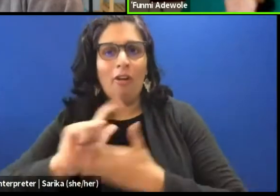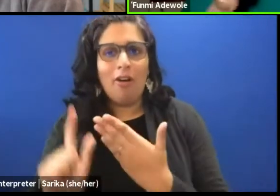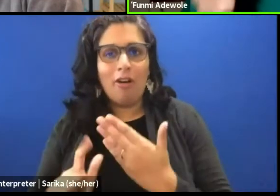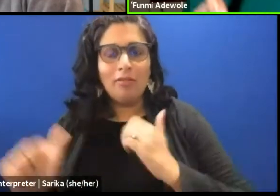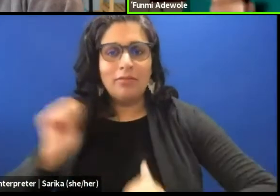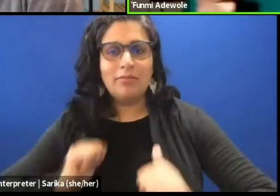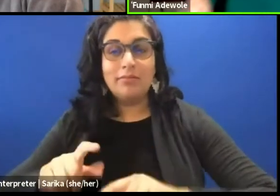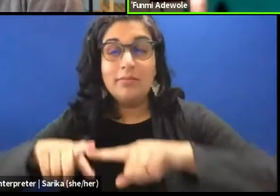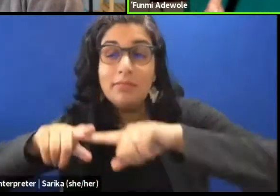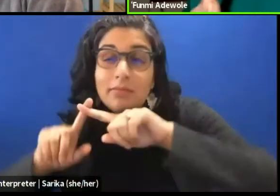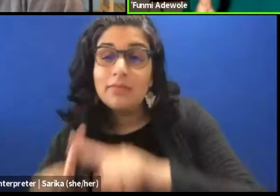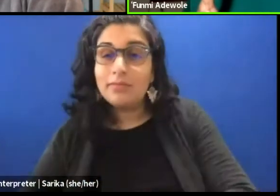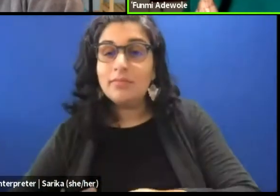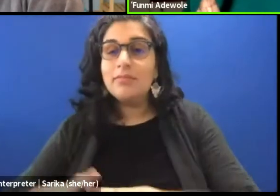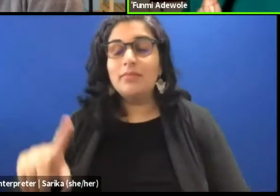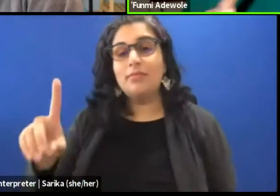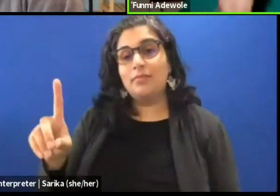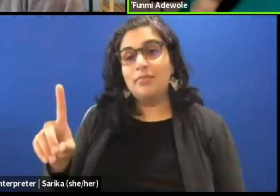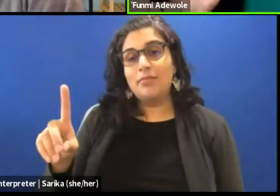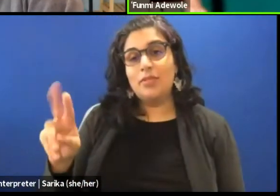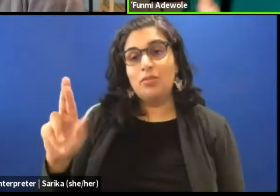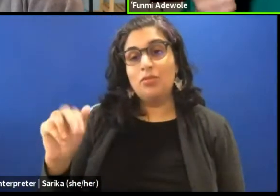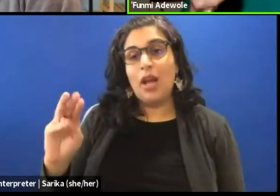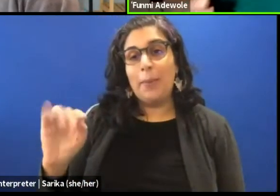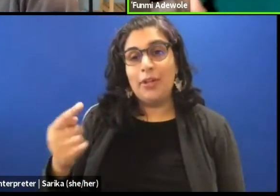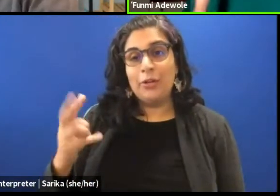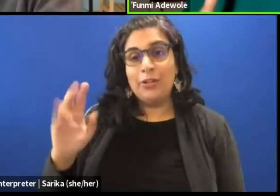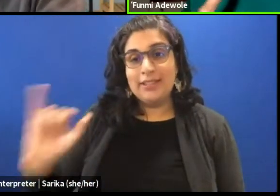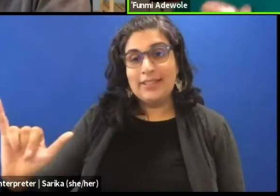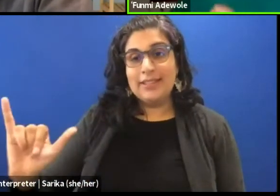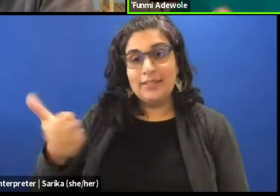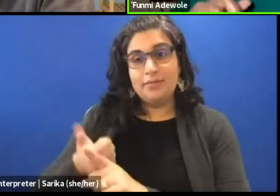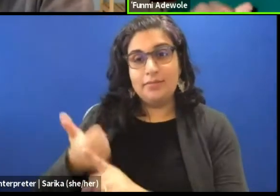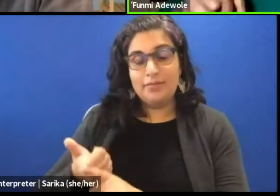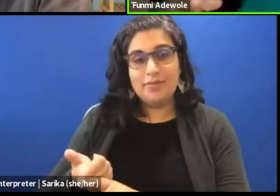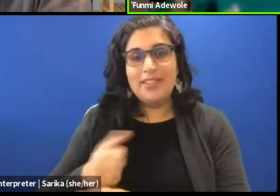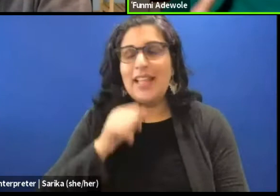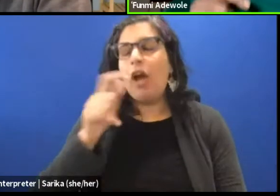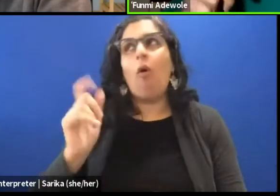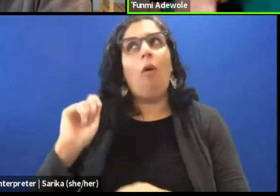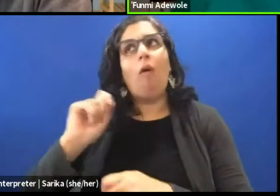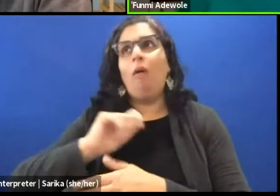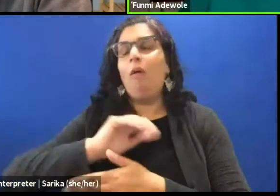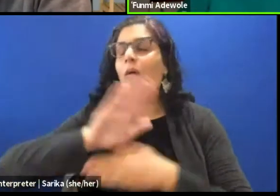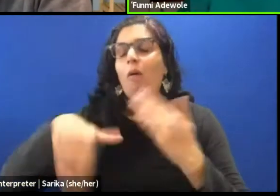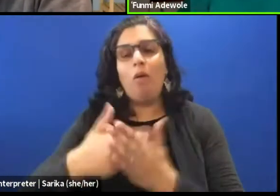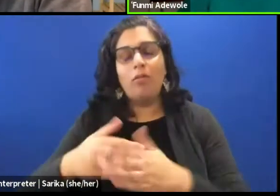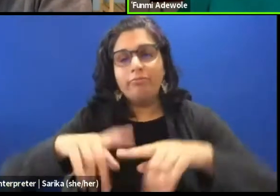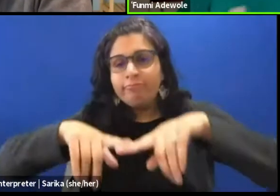on that structuring to convey their message in that explicit way, do you know what I mean?